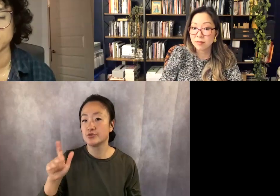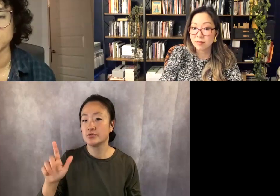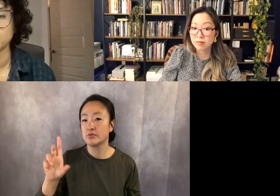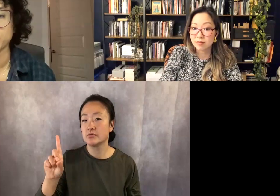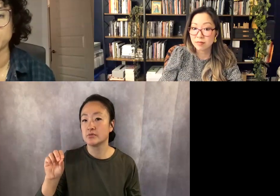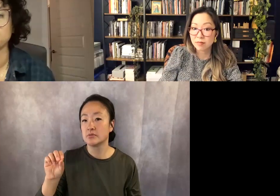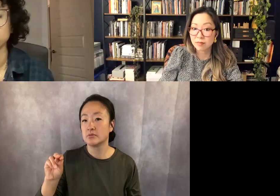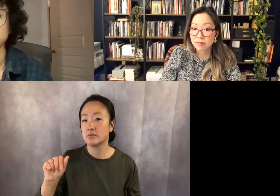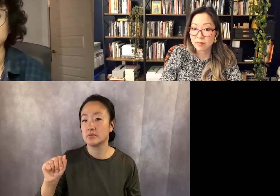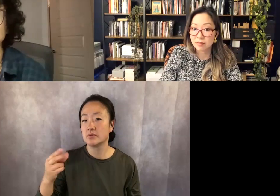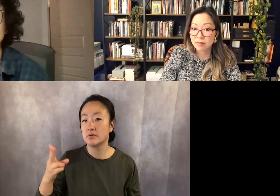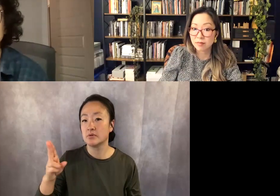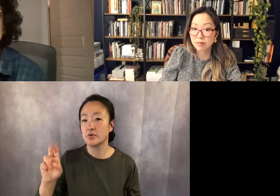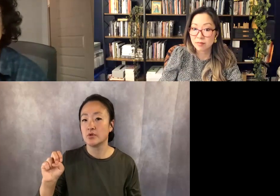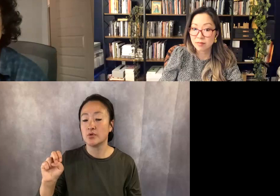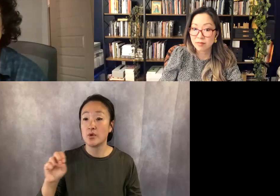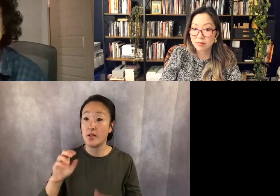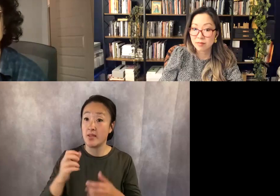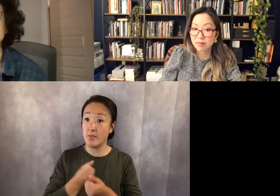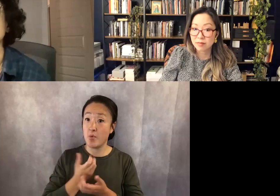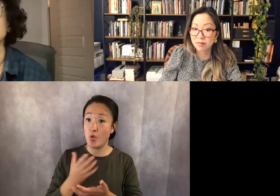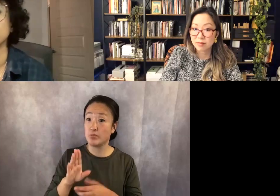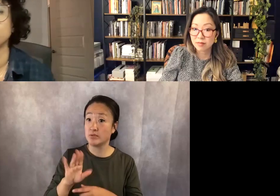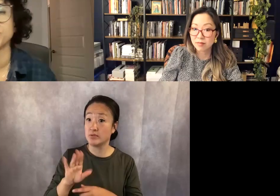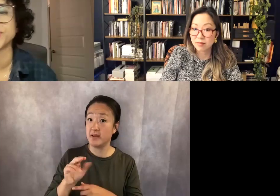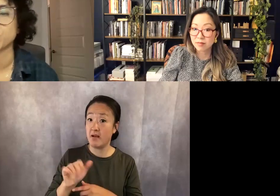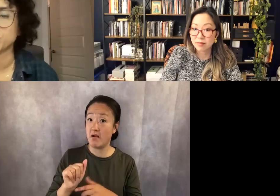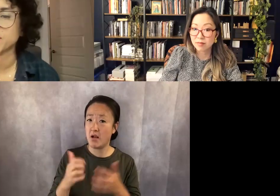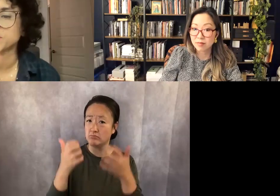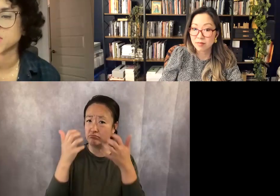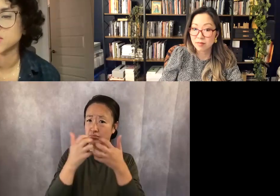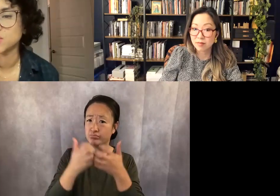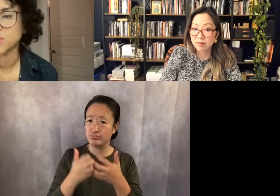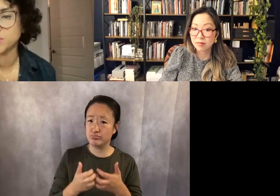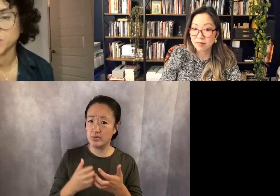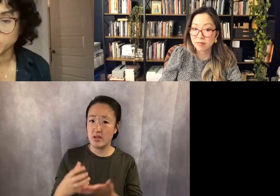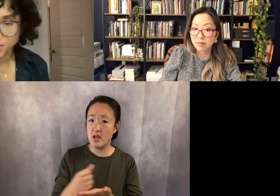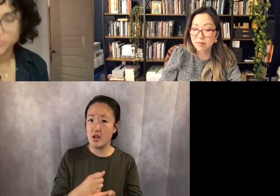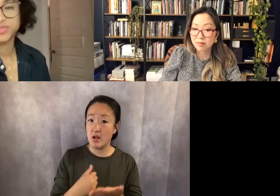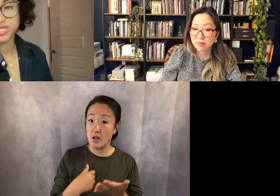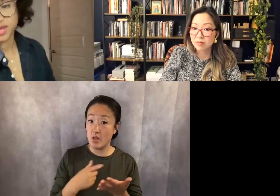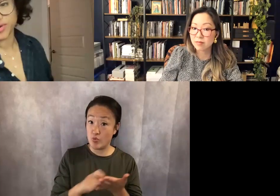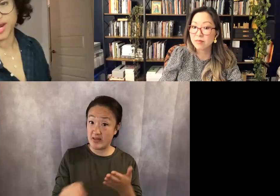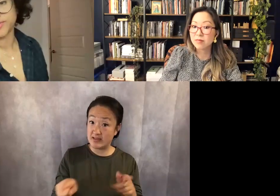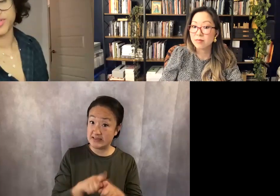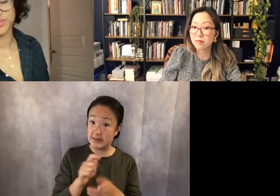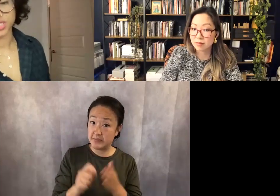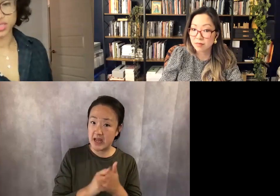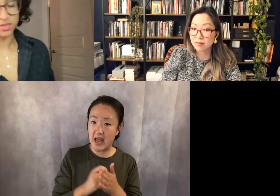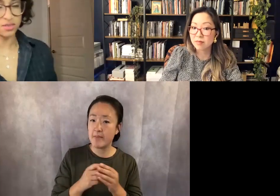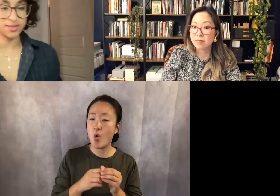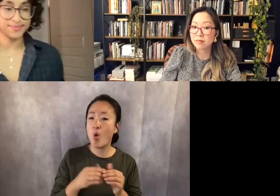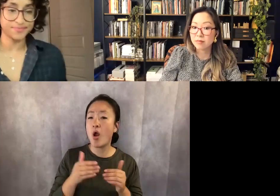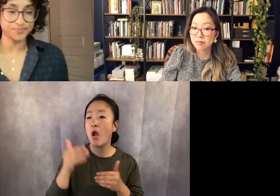collection. Were they originally written around the same time? Or were they spread out and you wound them together after some distance?"